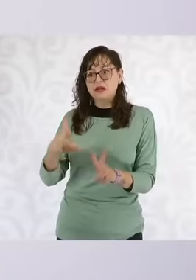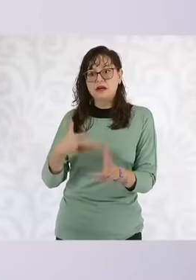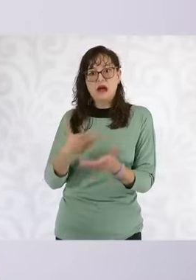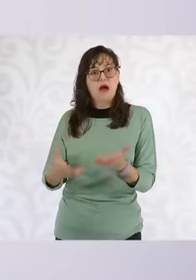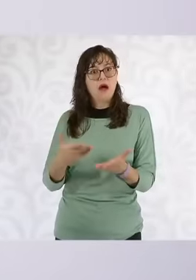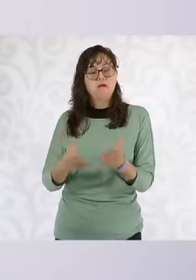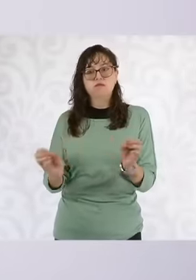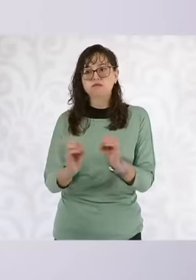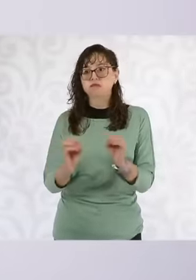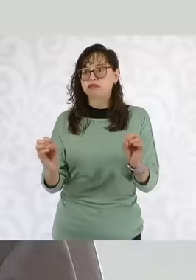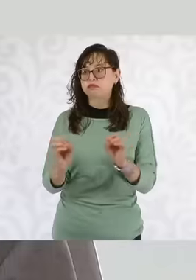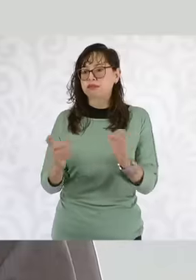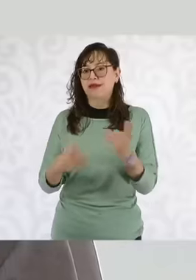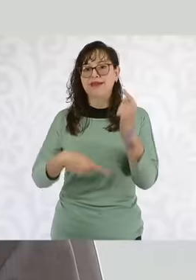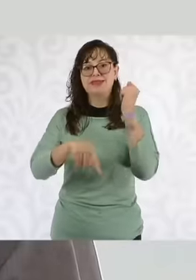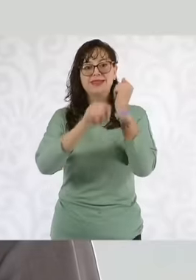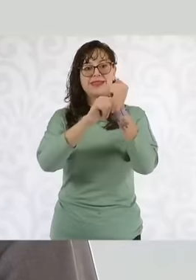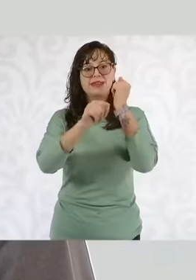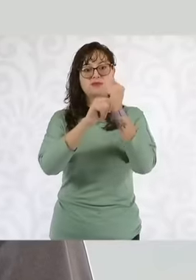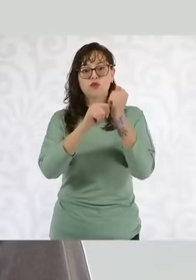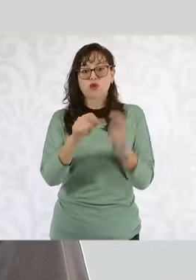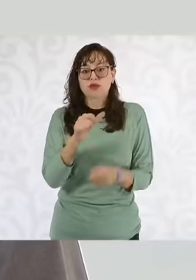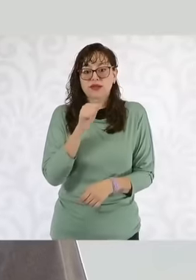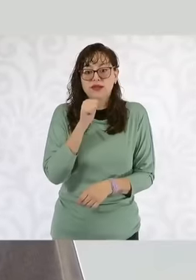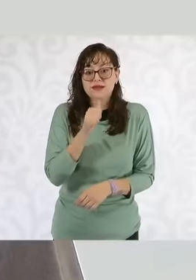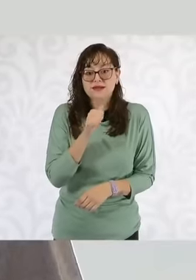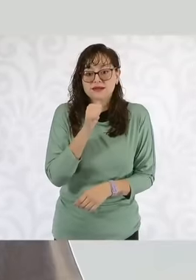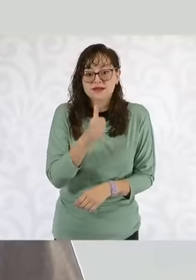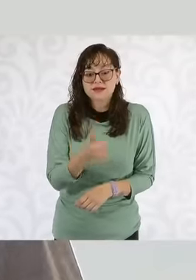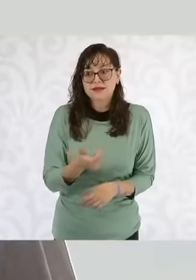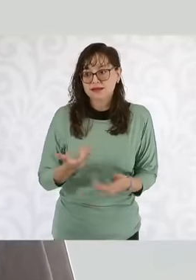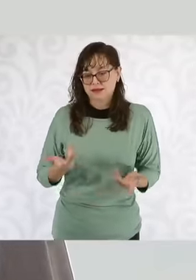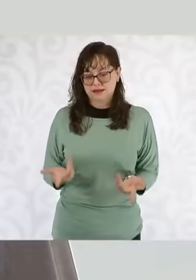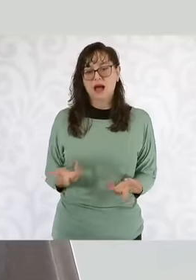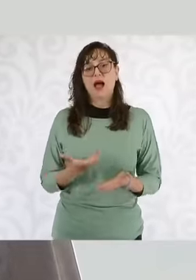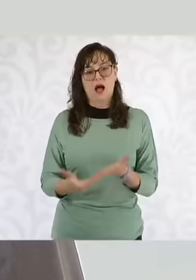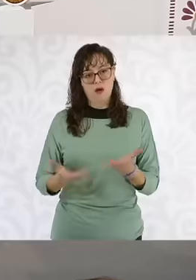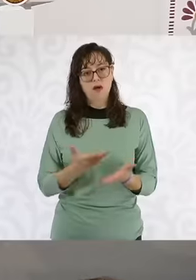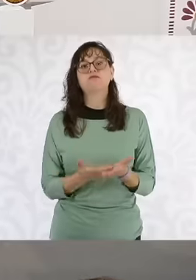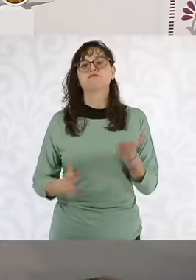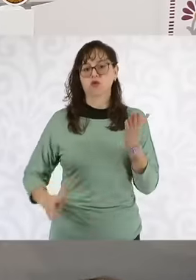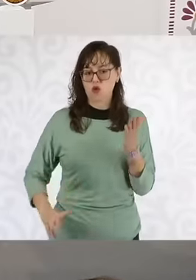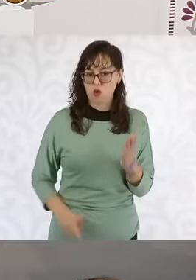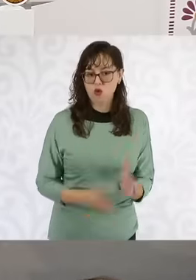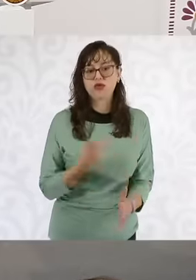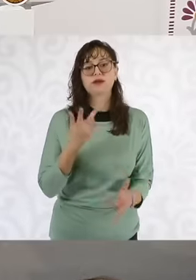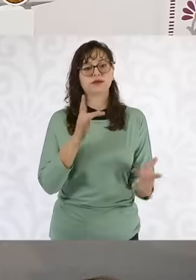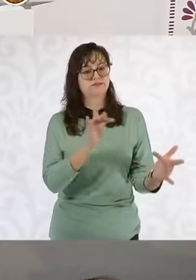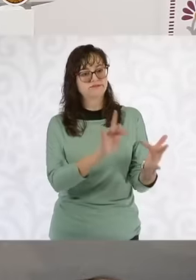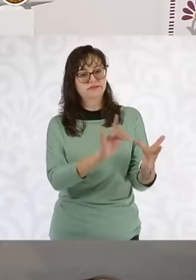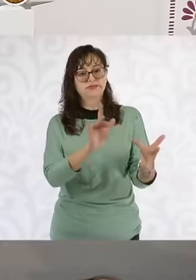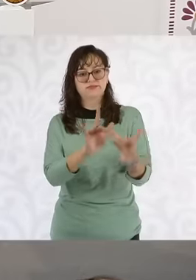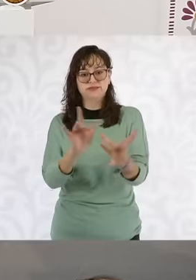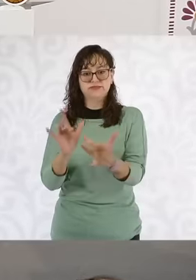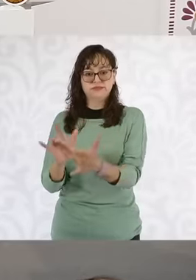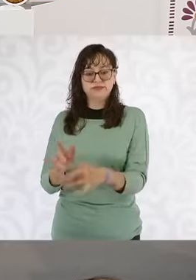because they were connected with passenger trains that stopped operating the one that follows please eh